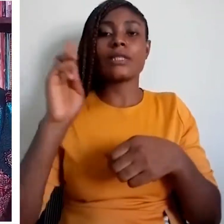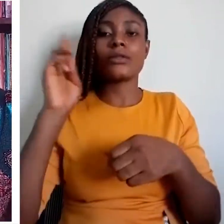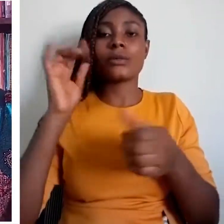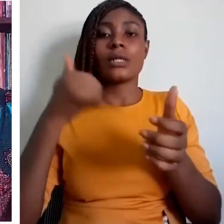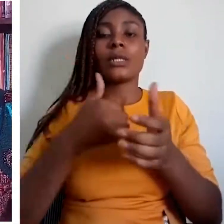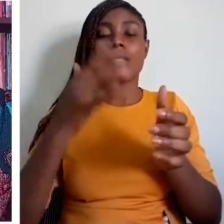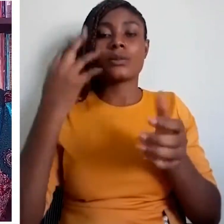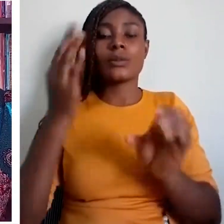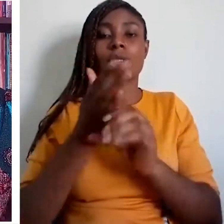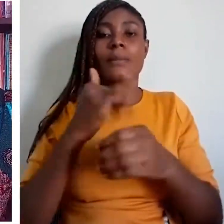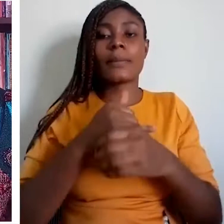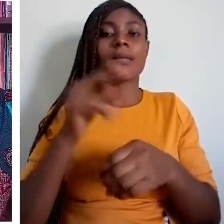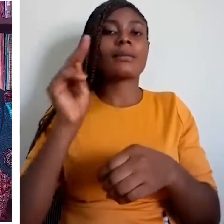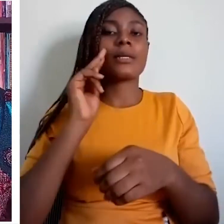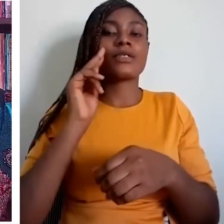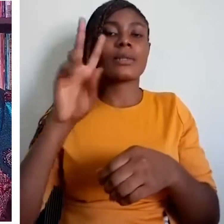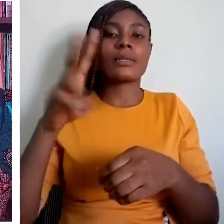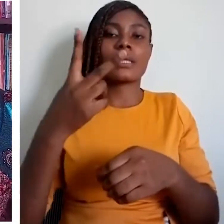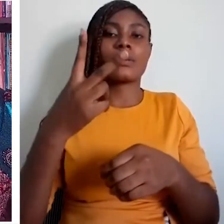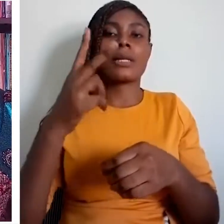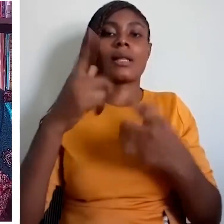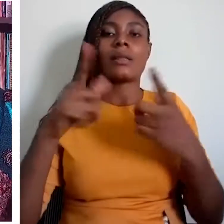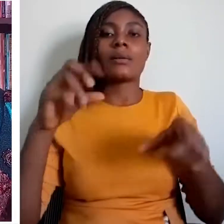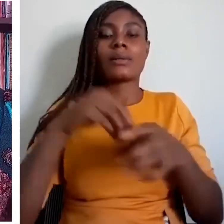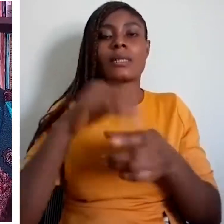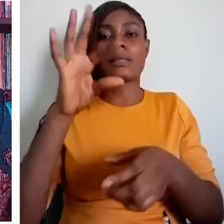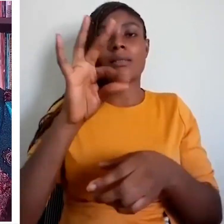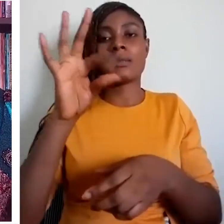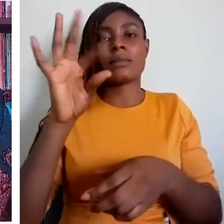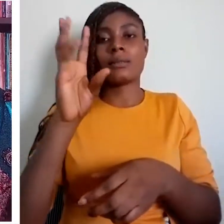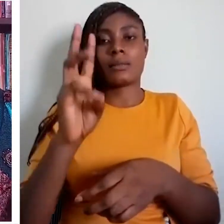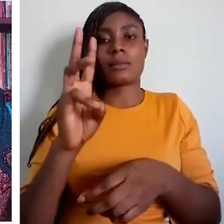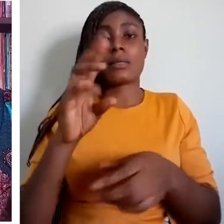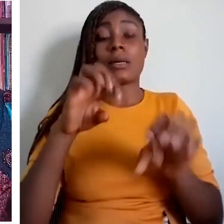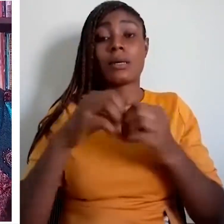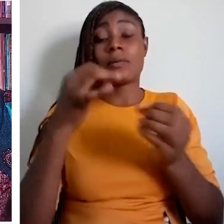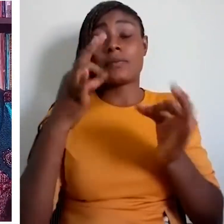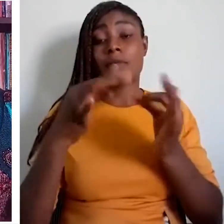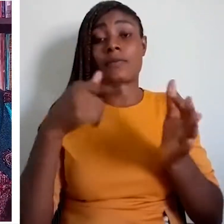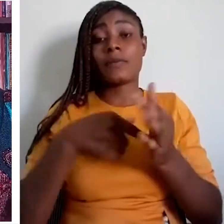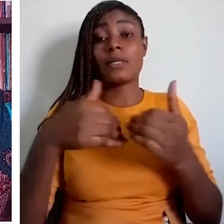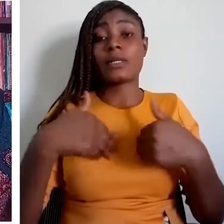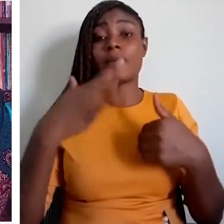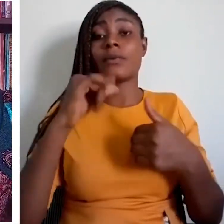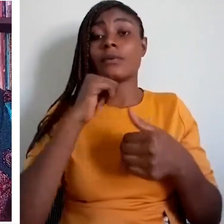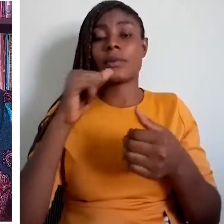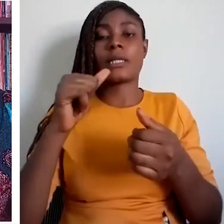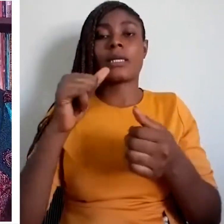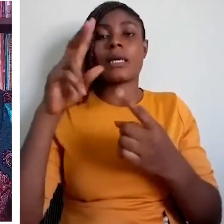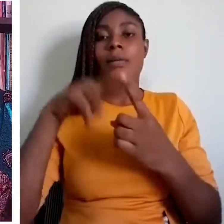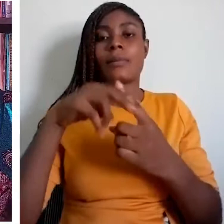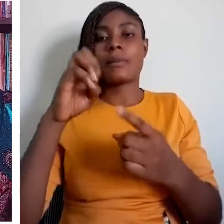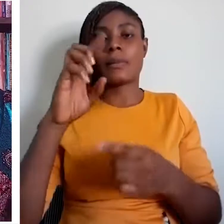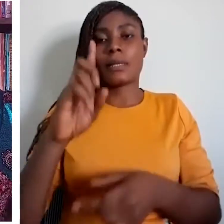of minority languages are accommodated in international, regional, and national charters